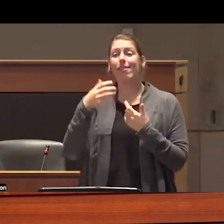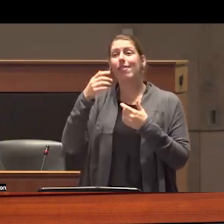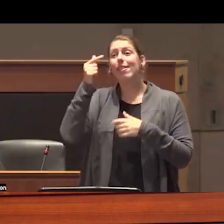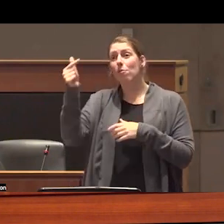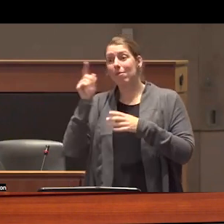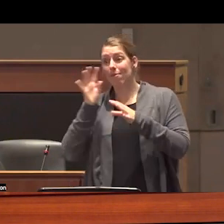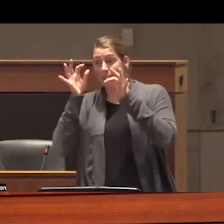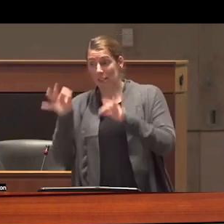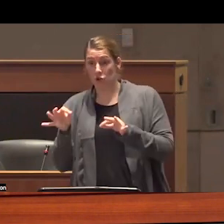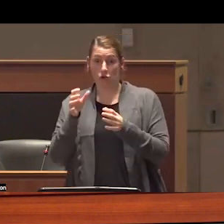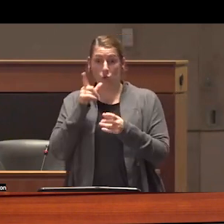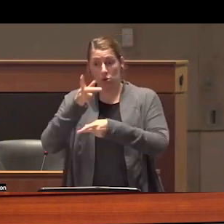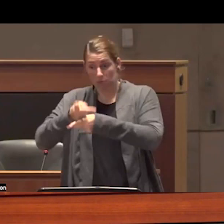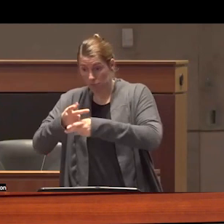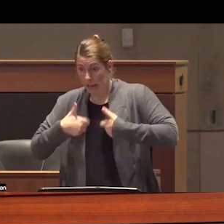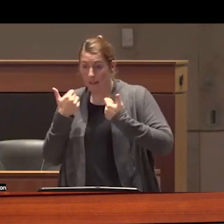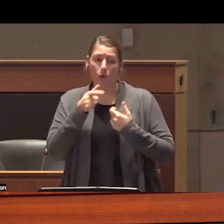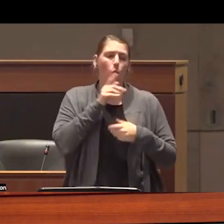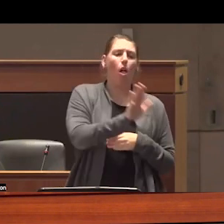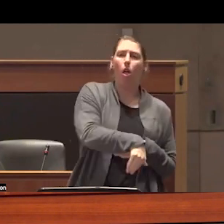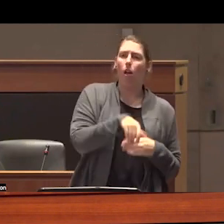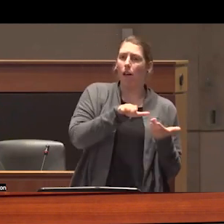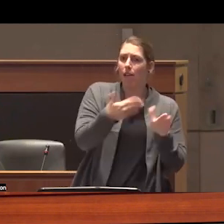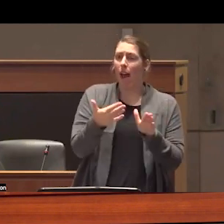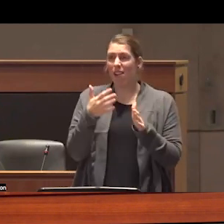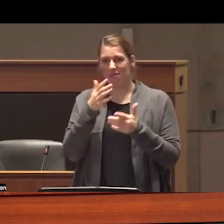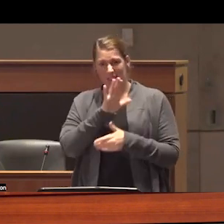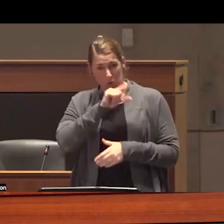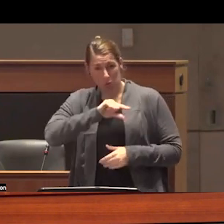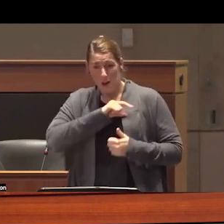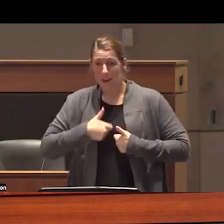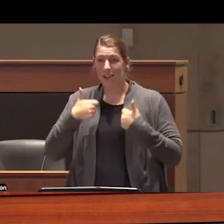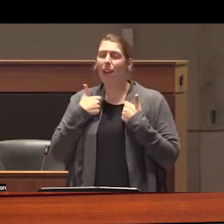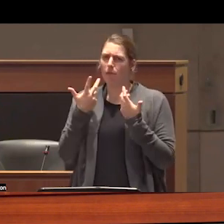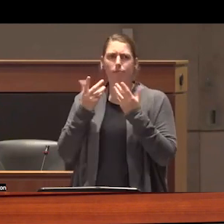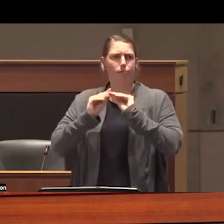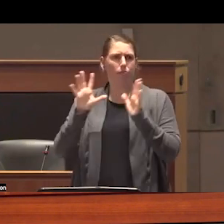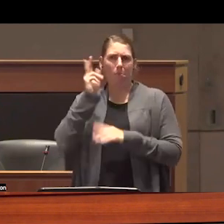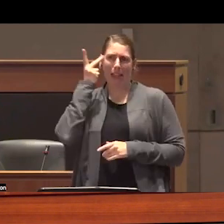lives who dies and the quality of life people have access to I also want to hone in on why framing